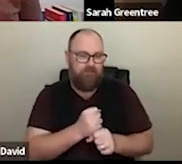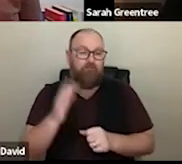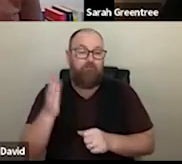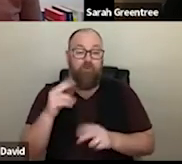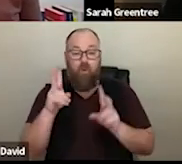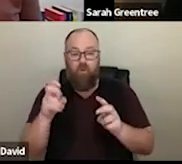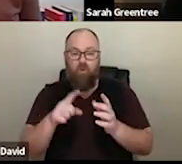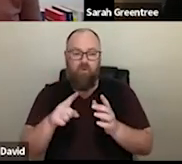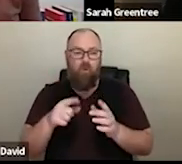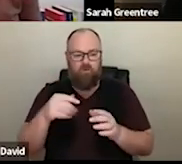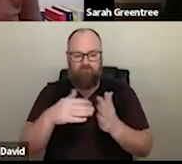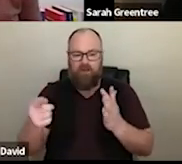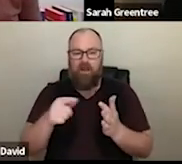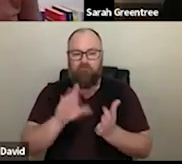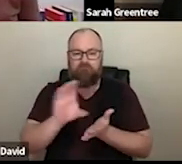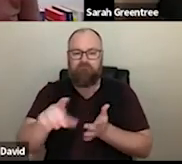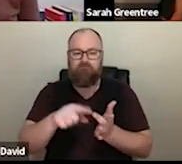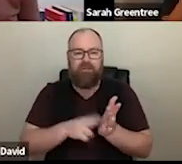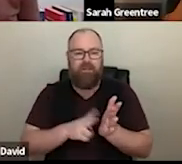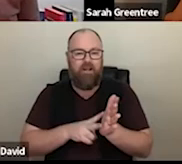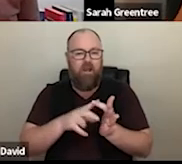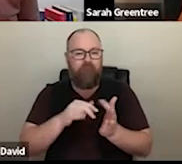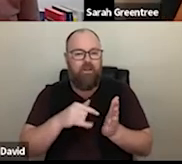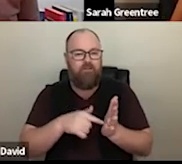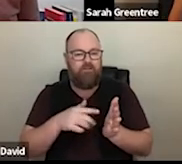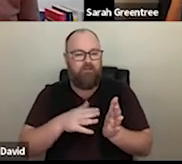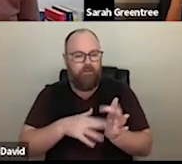funding. We want to acknowledge that, and acknowledge that there are still a lot of ramifications from acknowledge that there's obviously, you know, still a lot of ramifications from the last